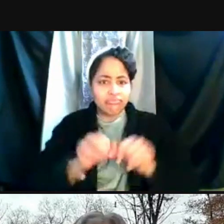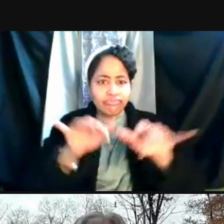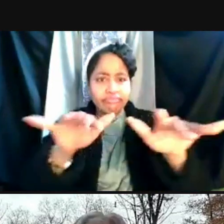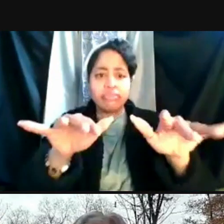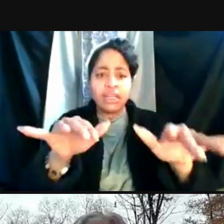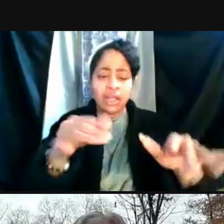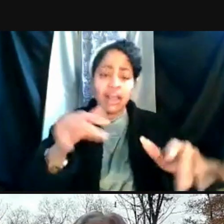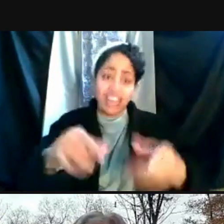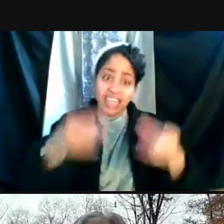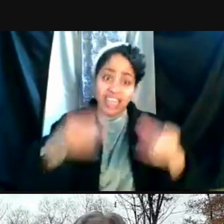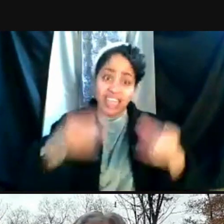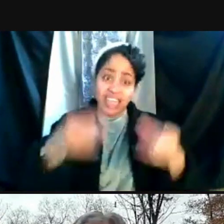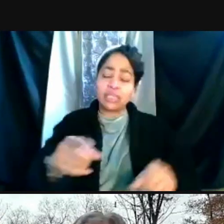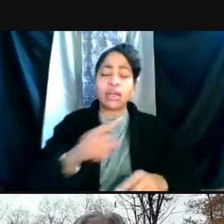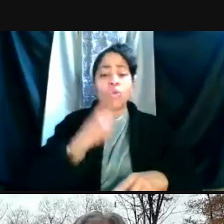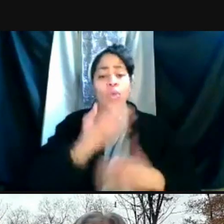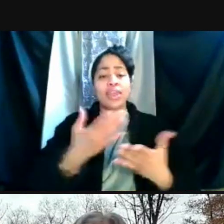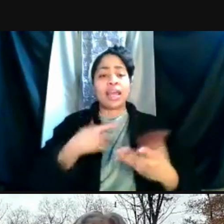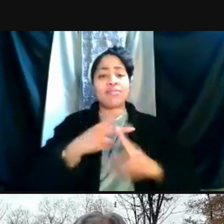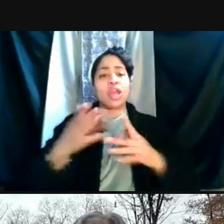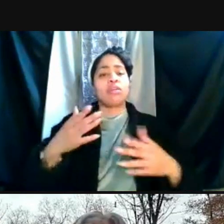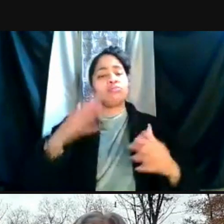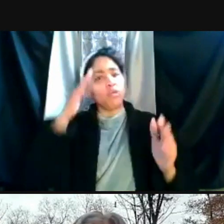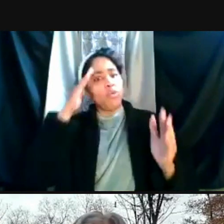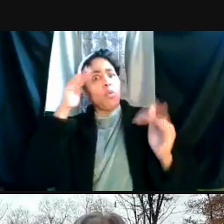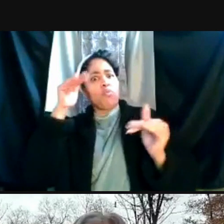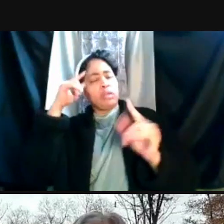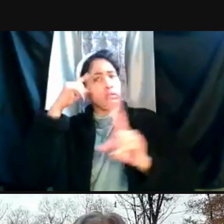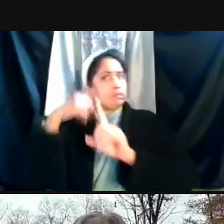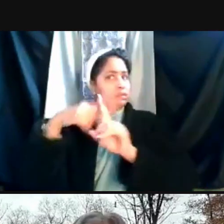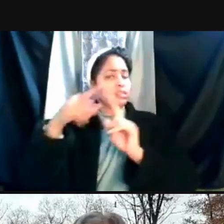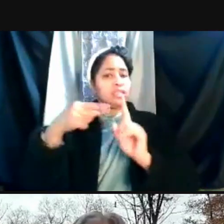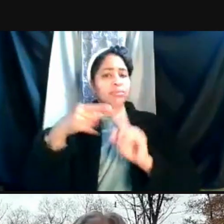And one of the things I'm very hopeful about is that the J&J vaccine will probably